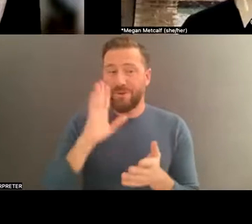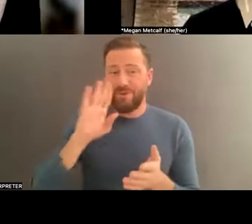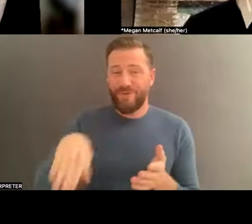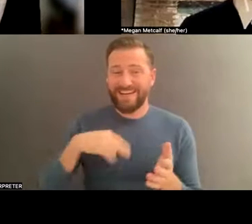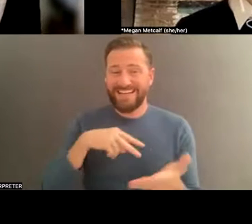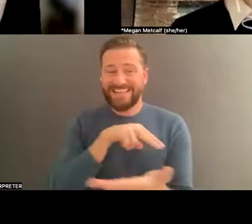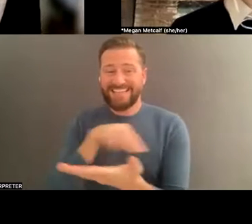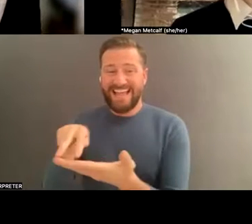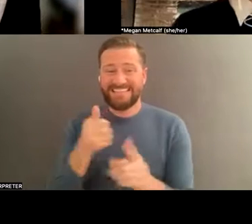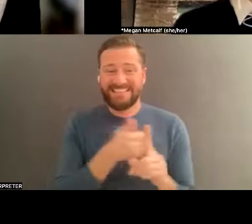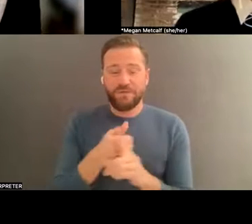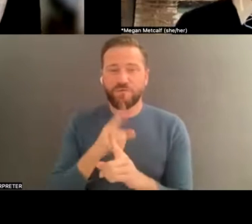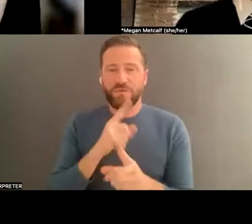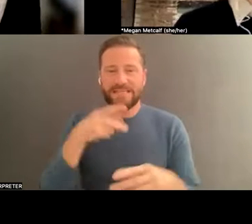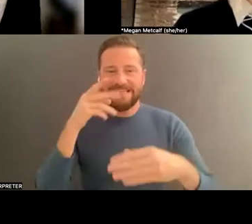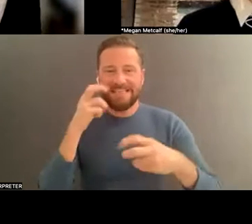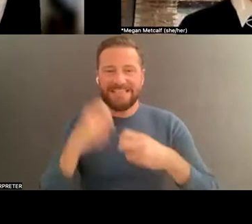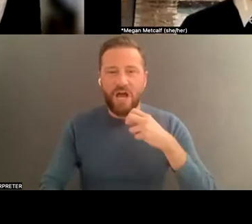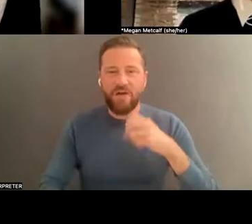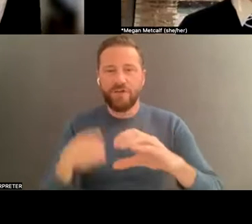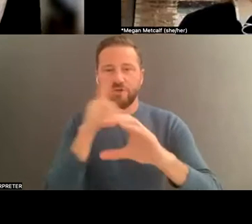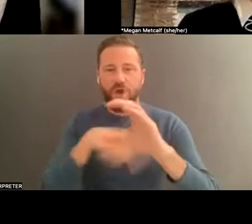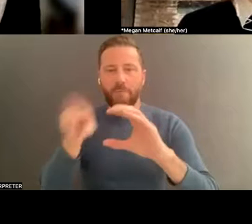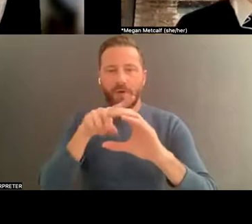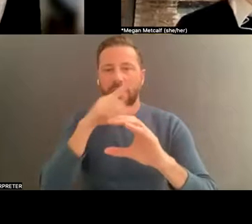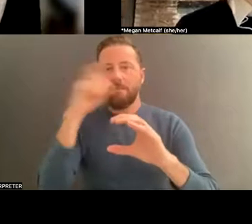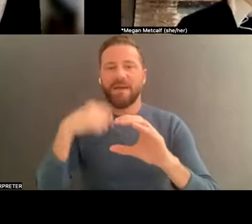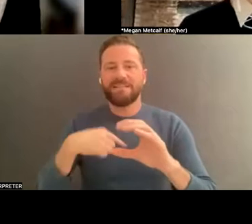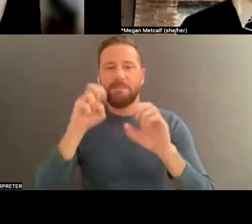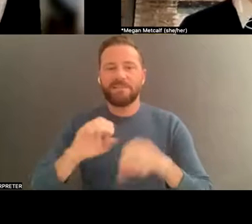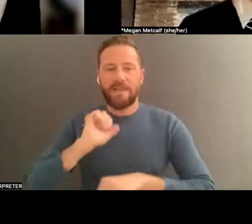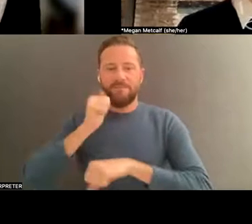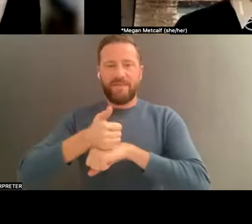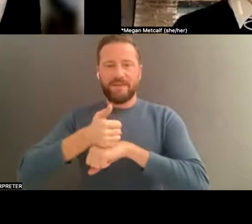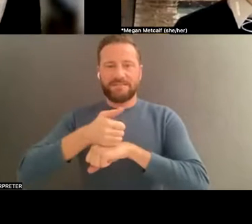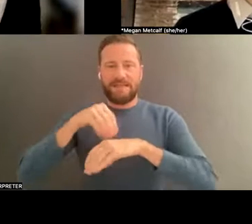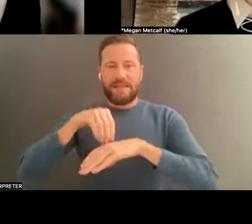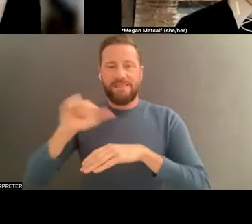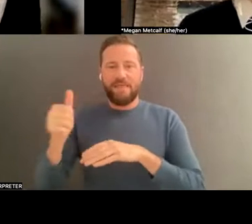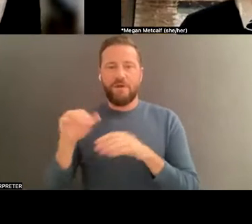be fixed in another format, and so the way that that happens often is through either